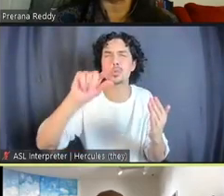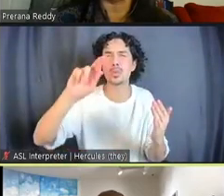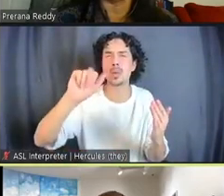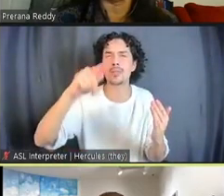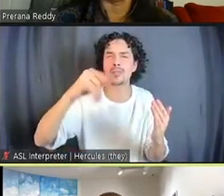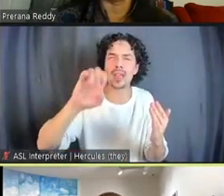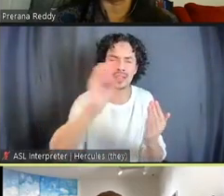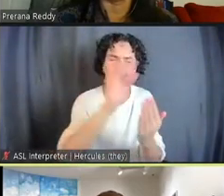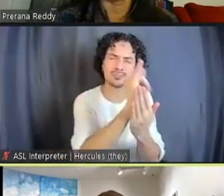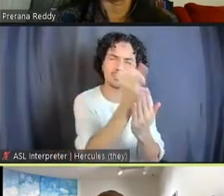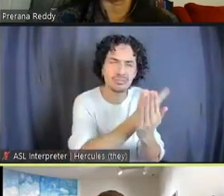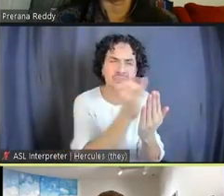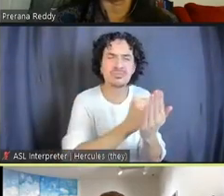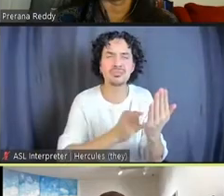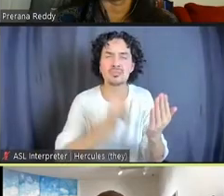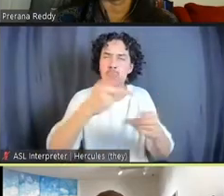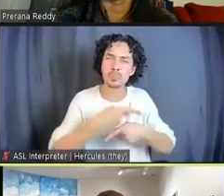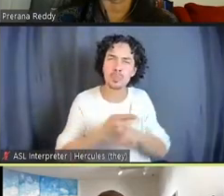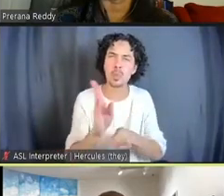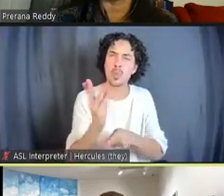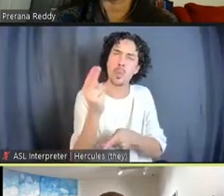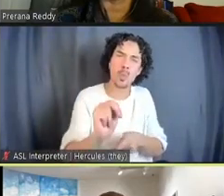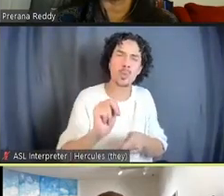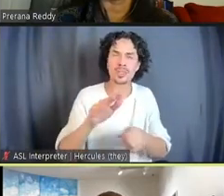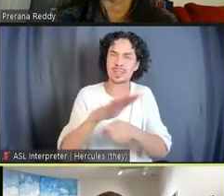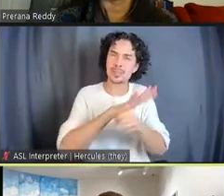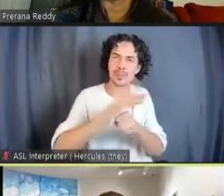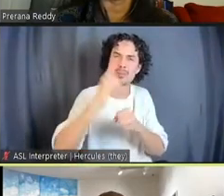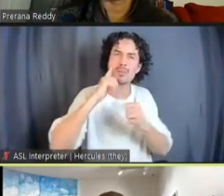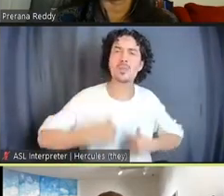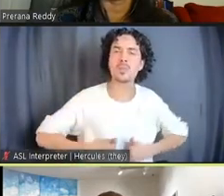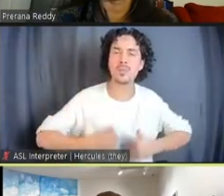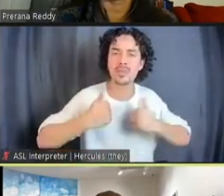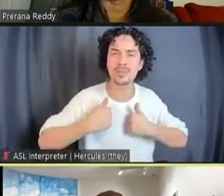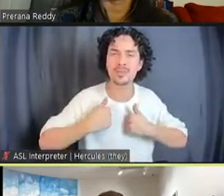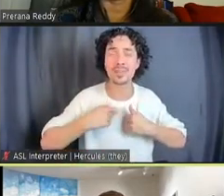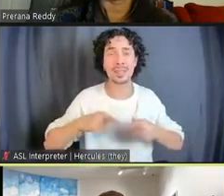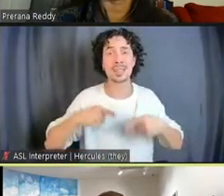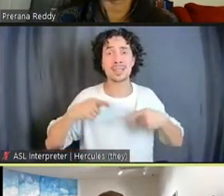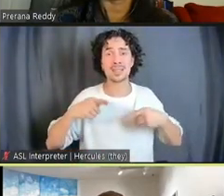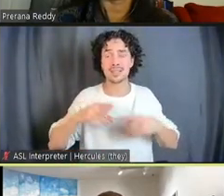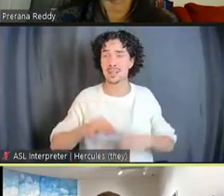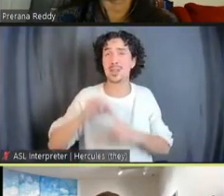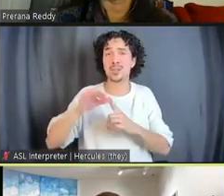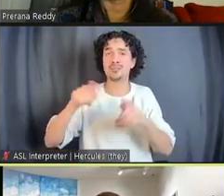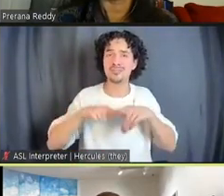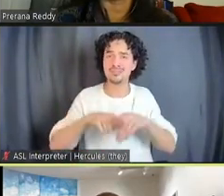producing her own space of survival, especially when she was dealing with abuses by prison staff.